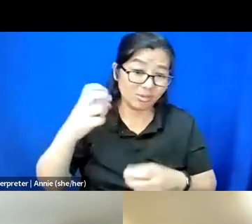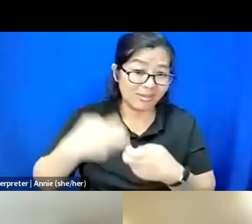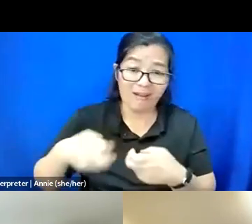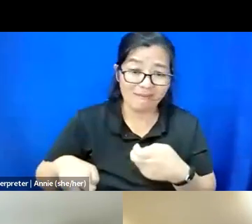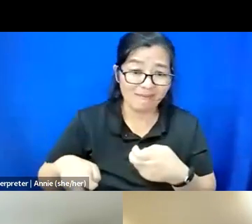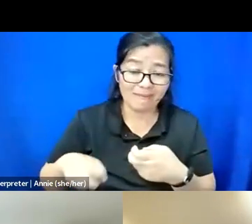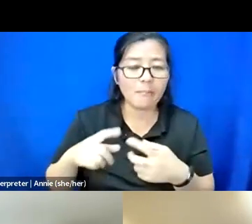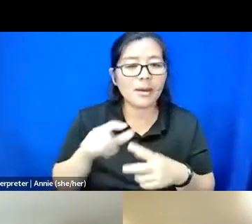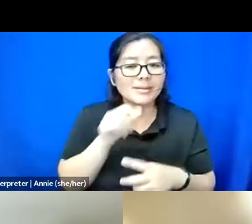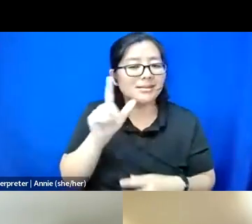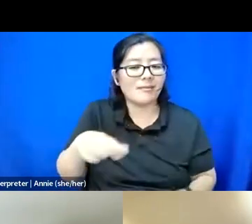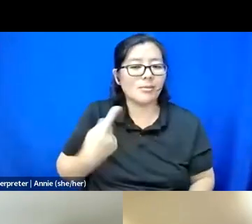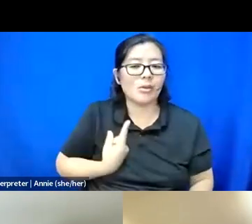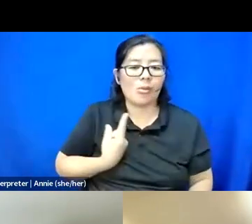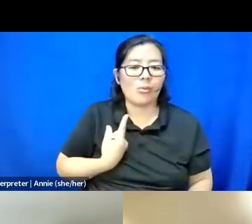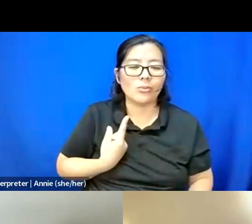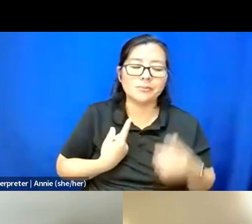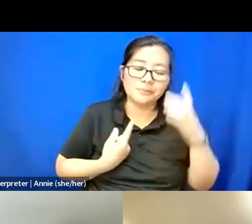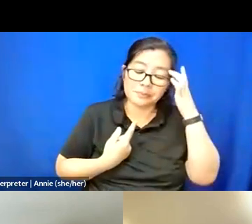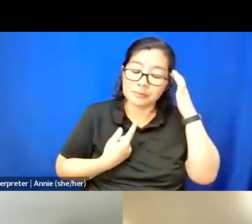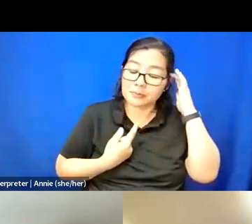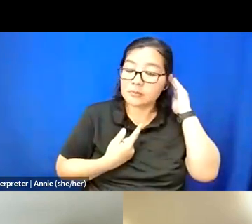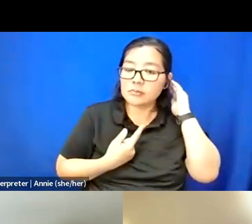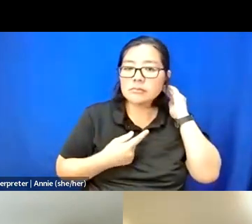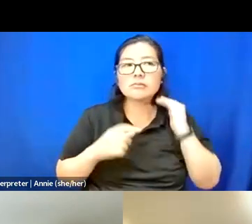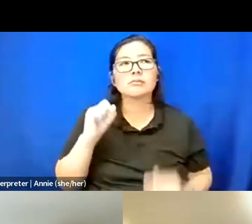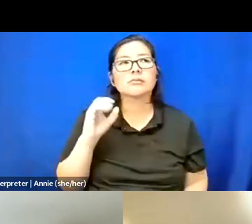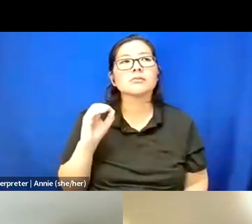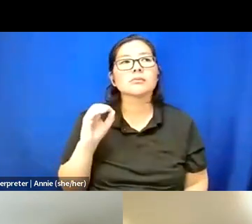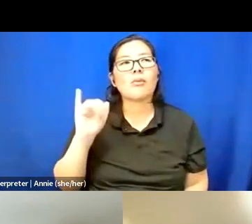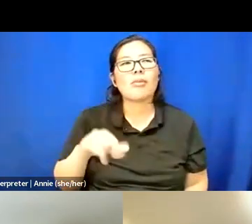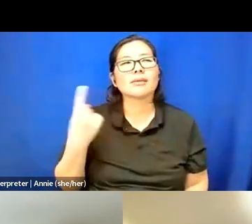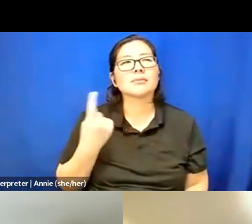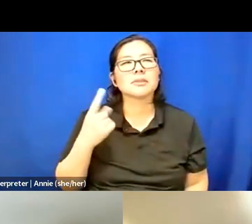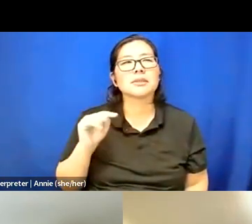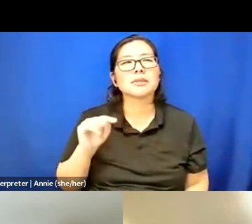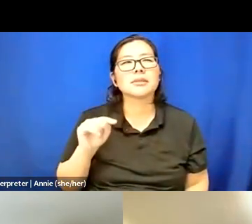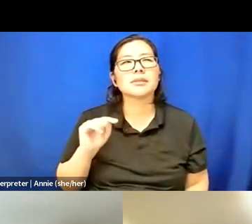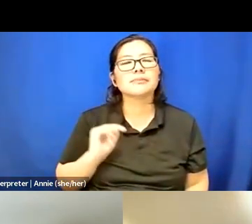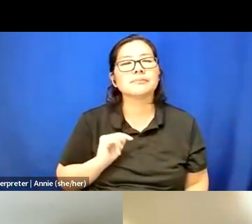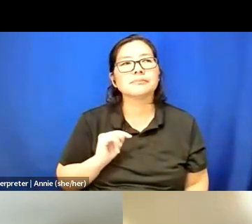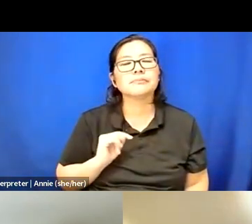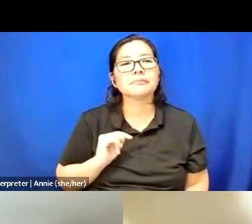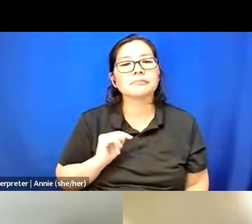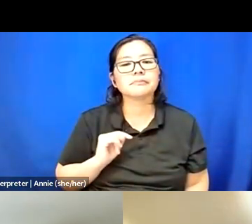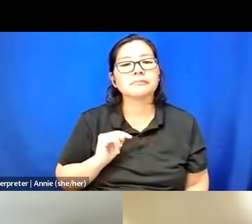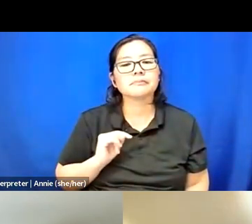And so, I think that's something that I am leaning this fellowship with.